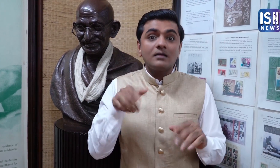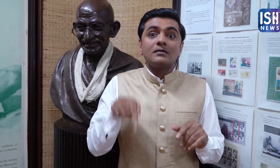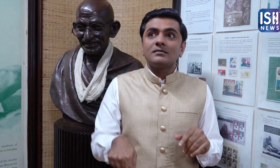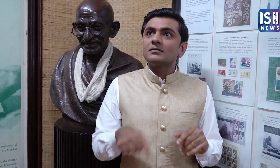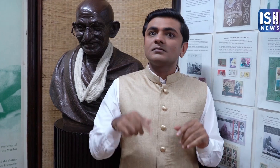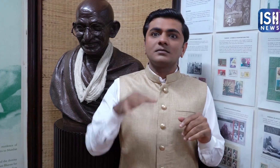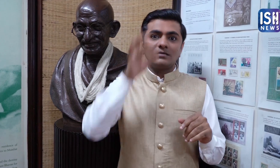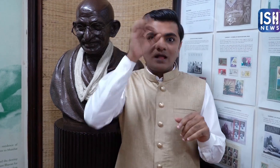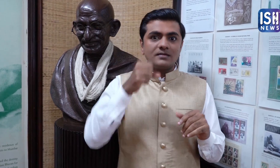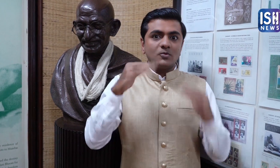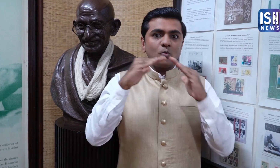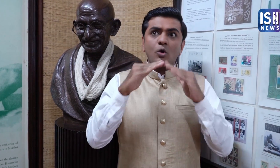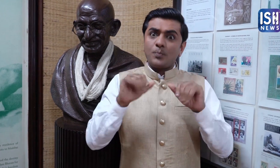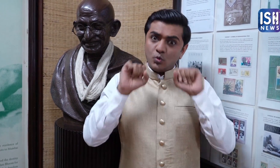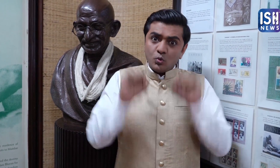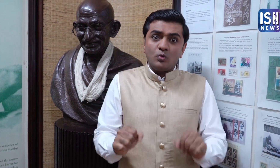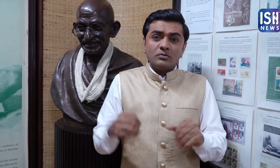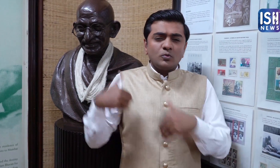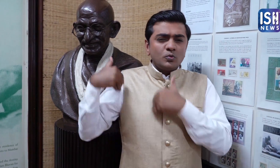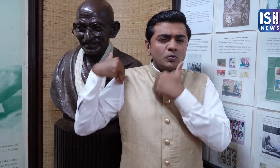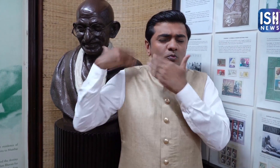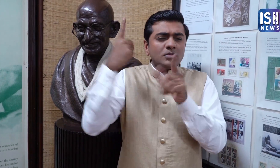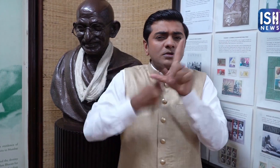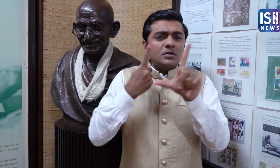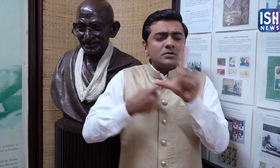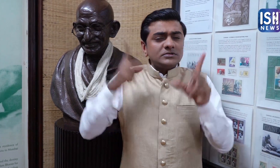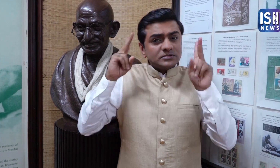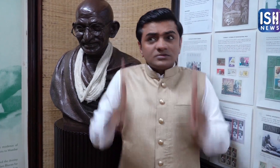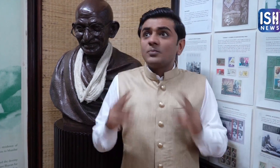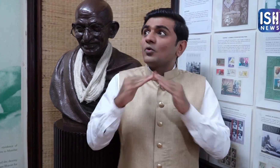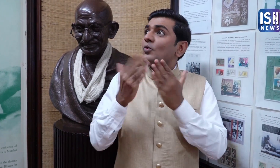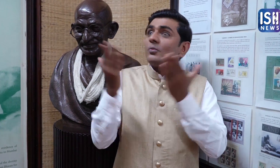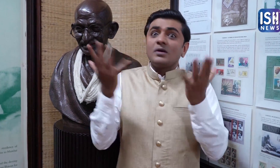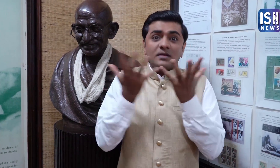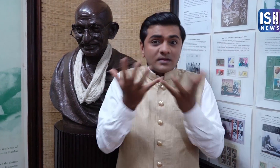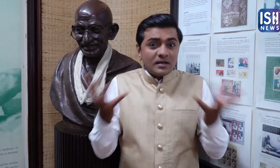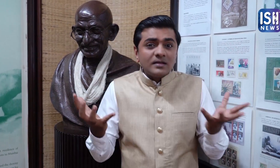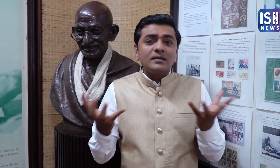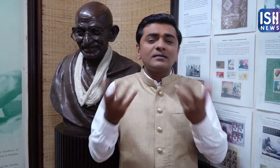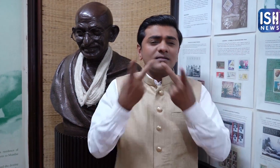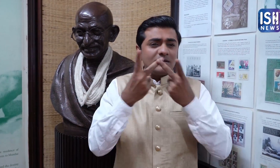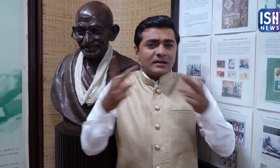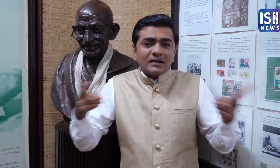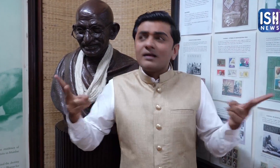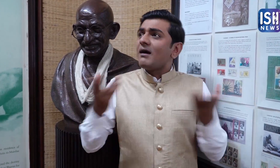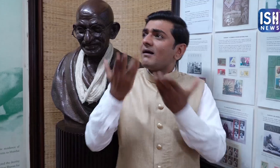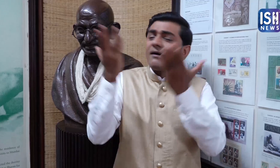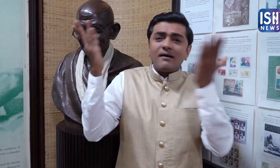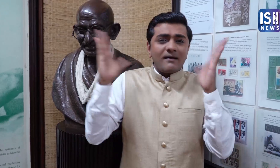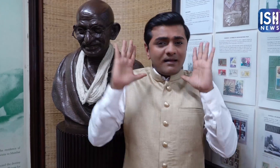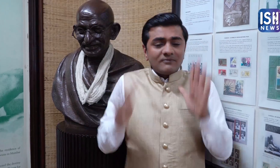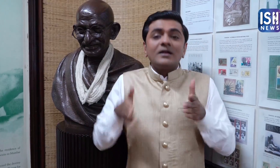Gandhiji's house here with his belongings has been preserved for so many years.